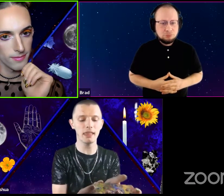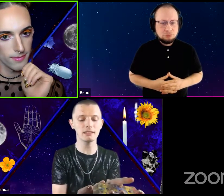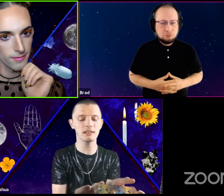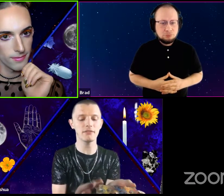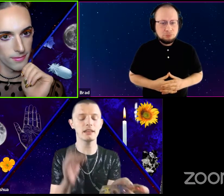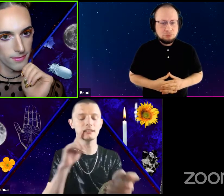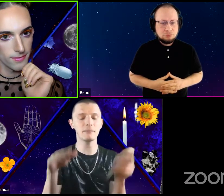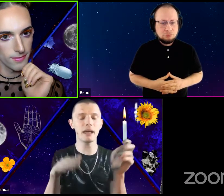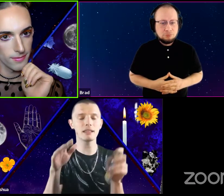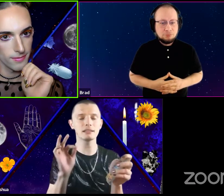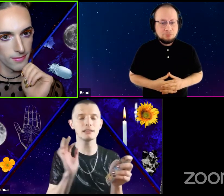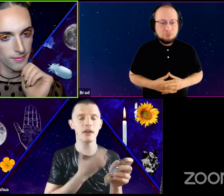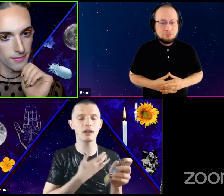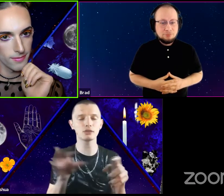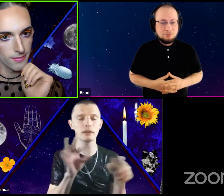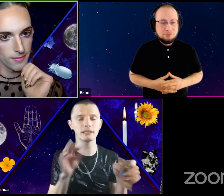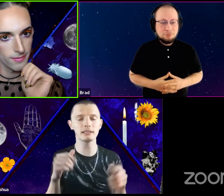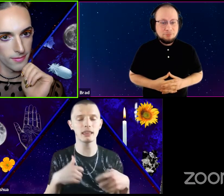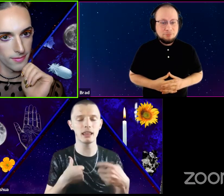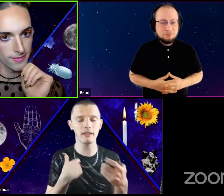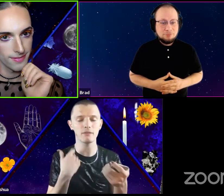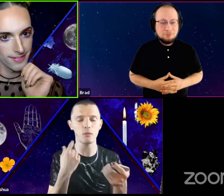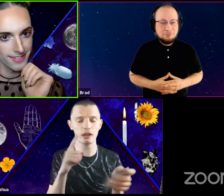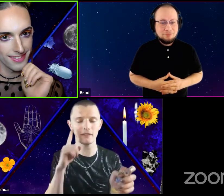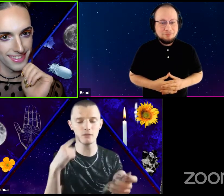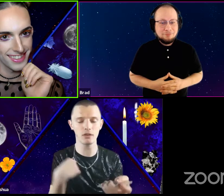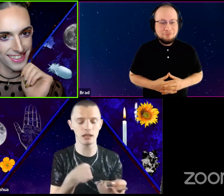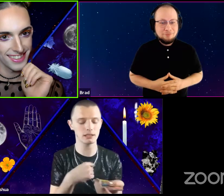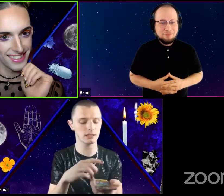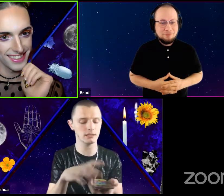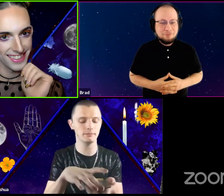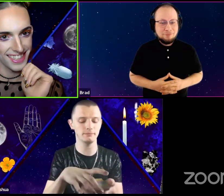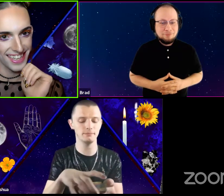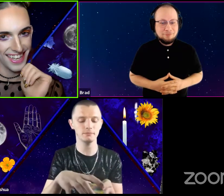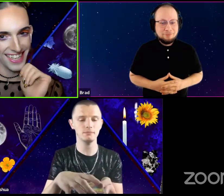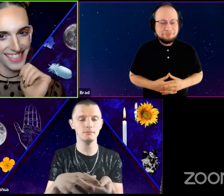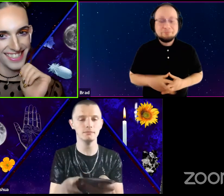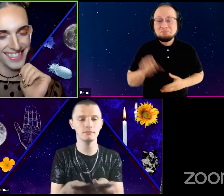It's the balance of, it's the balances of our choices in life working for us. Yes.